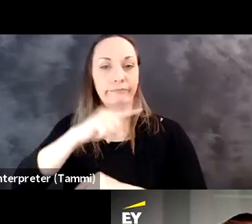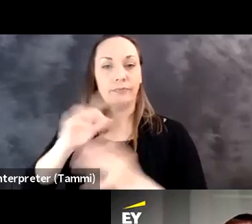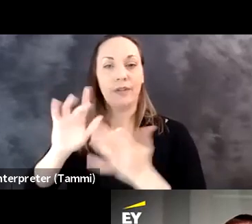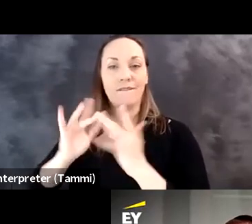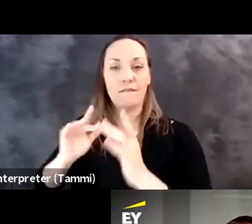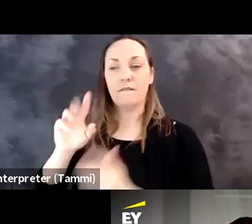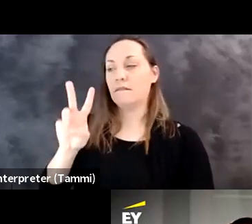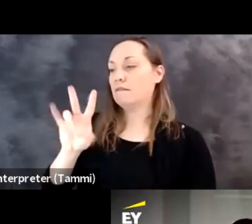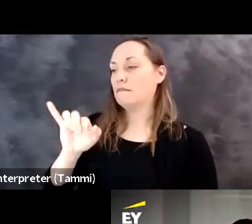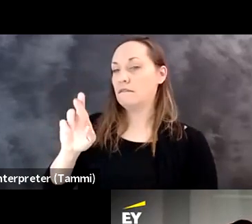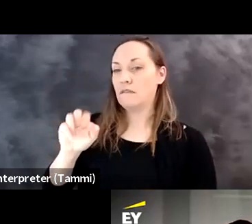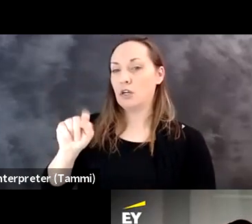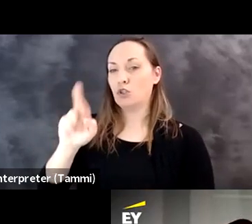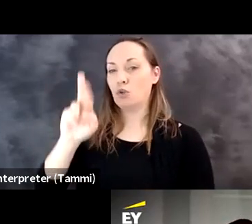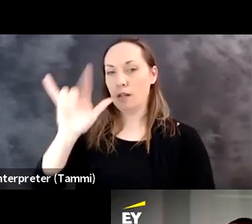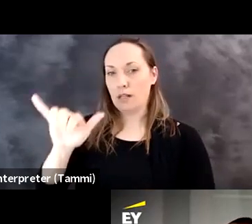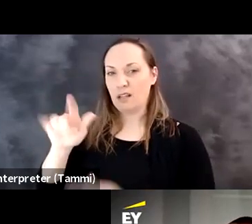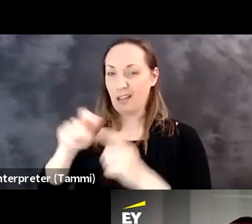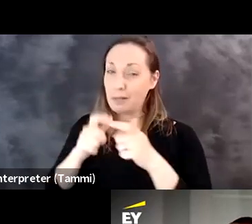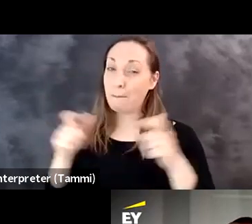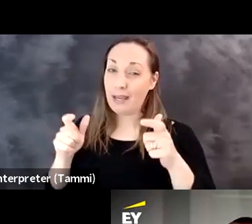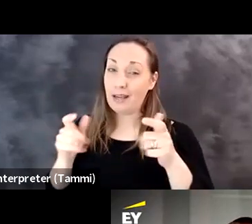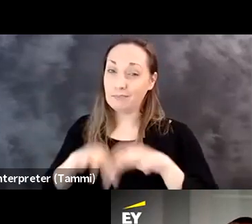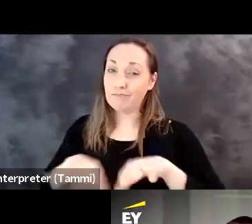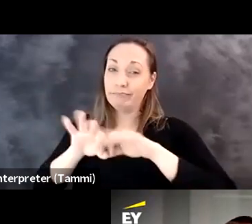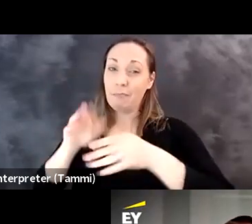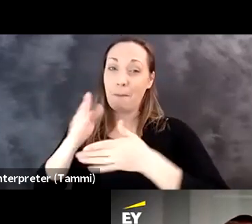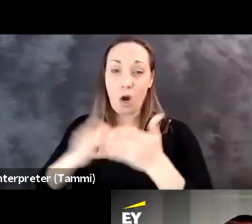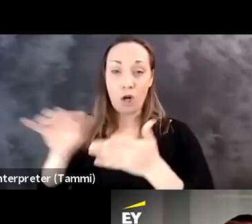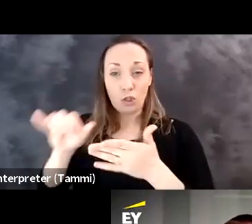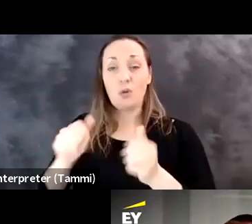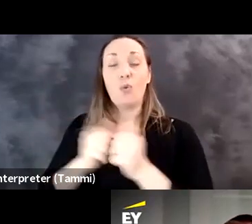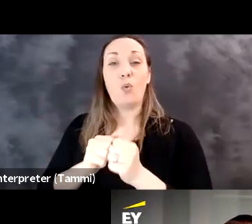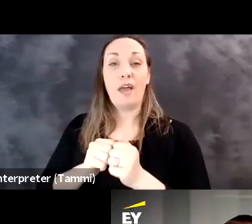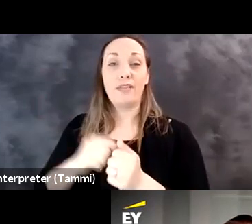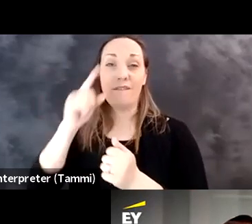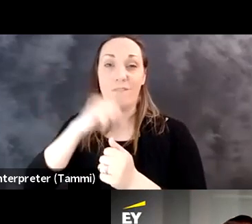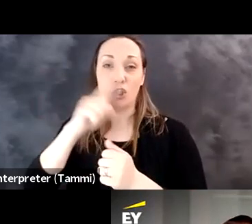of that is getting people set up virtually, which was a huge part of that.